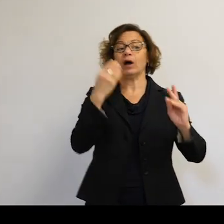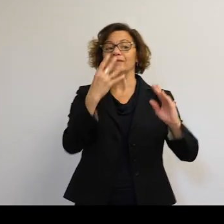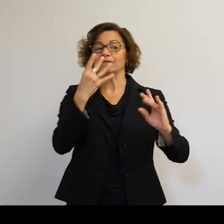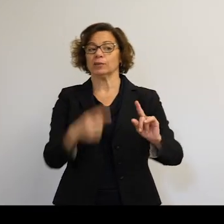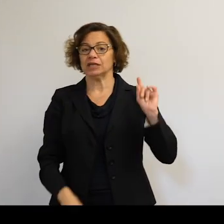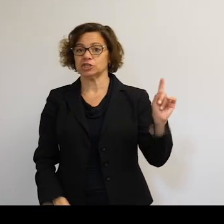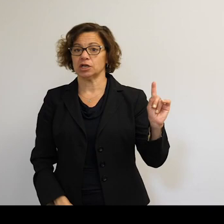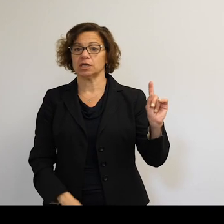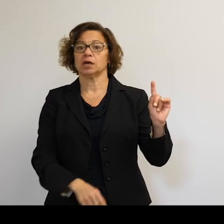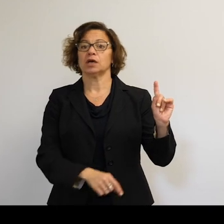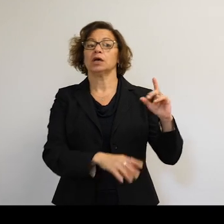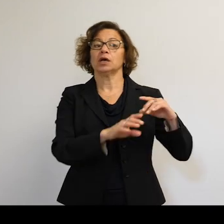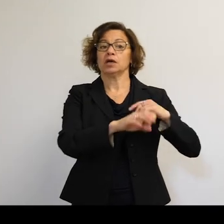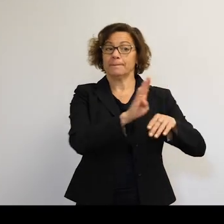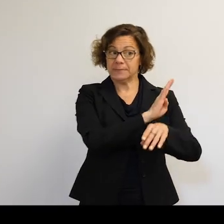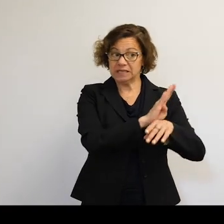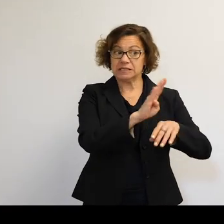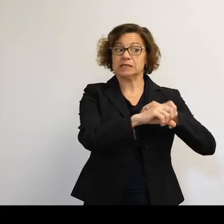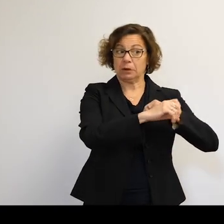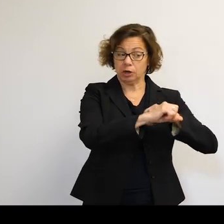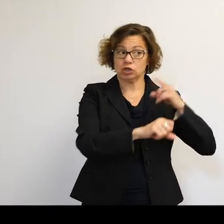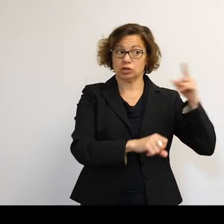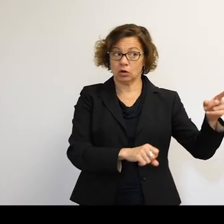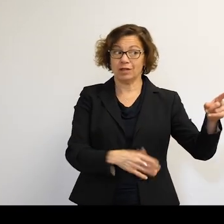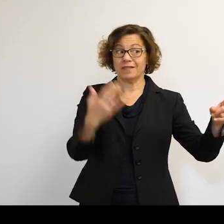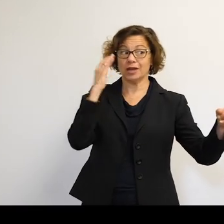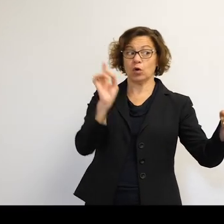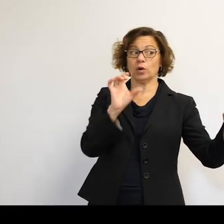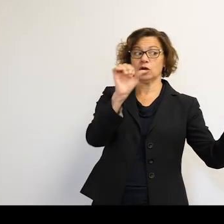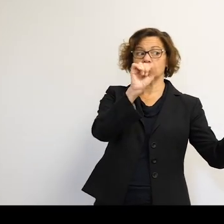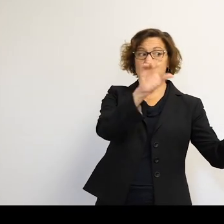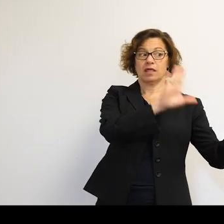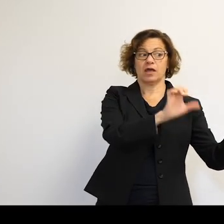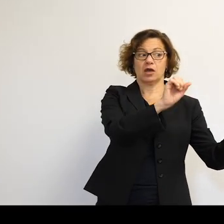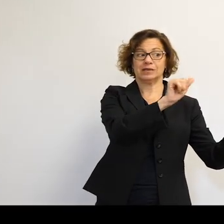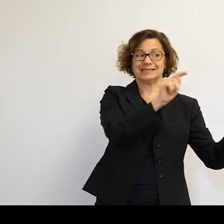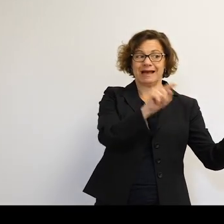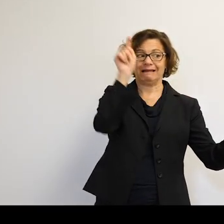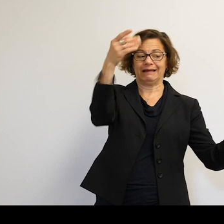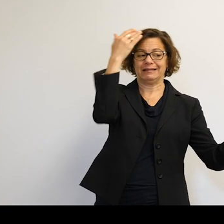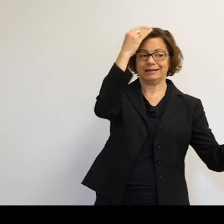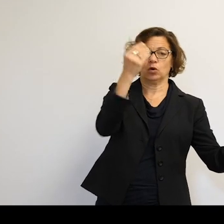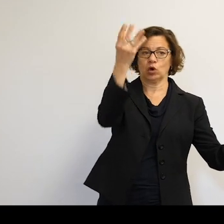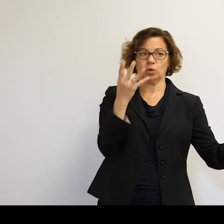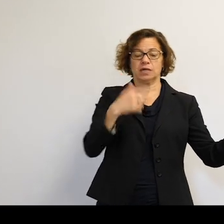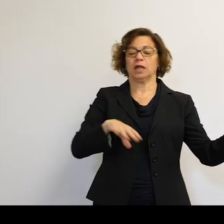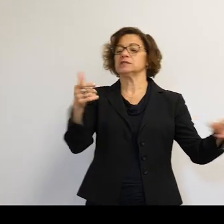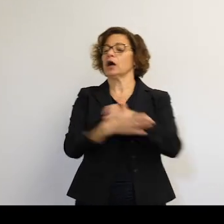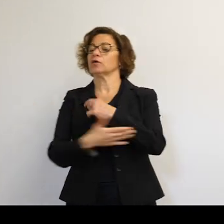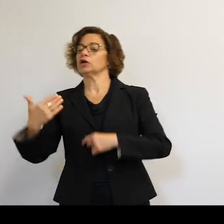Commercial operators have their own information where their satellite is. They don't share it. Different countries don't share their data. So the big problem and big thing it